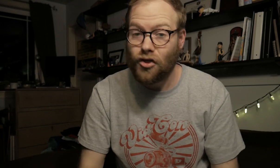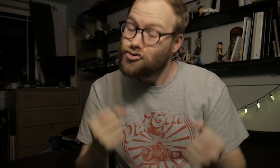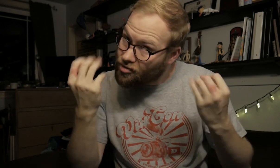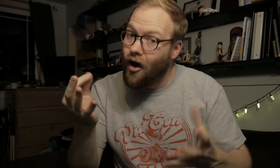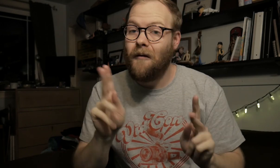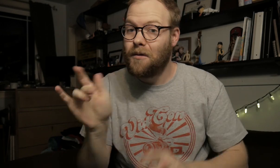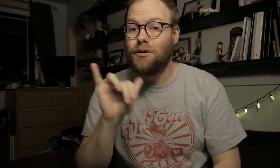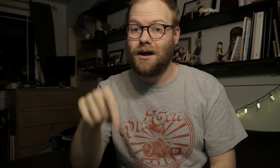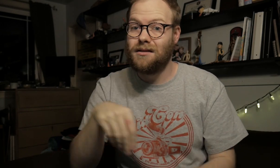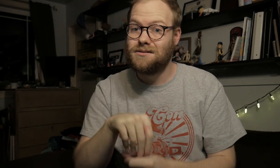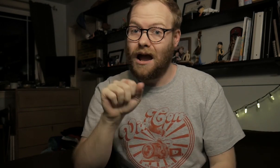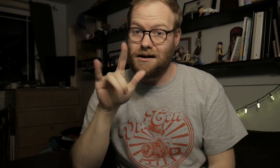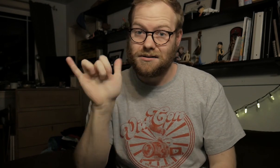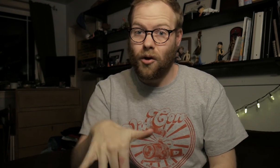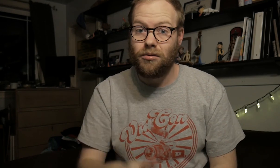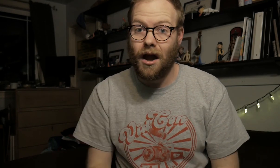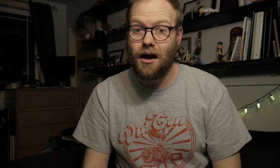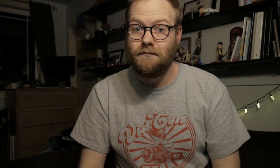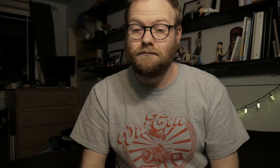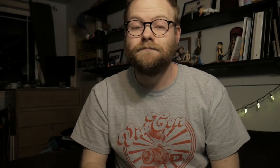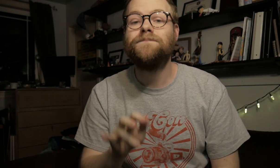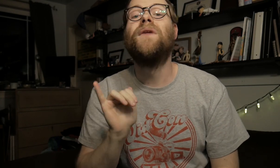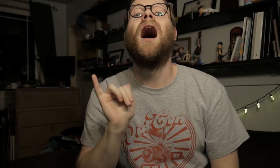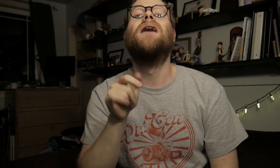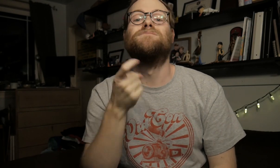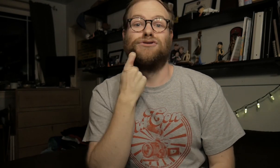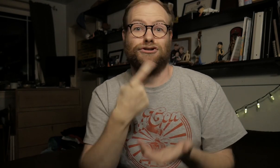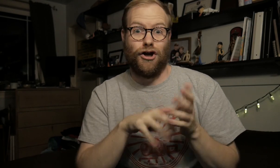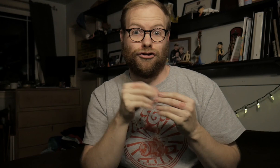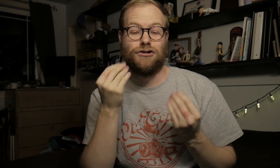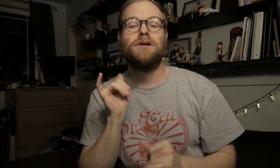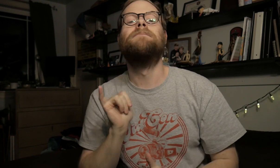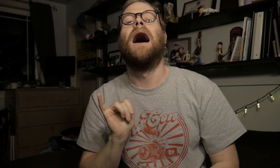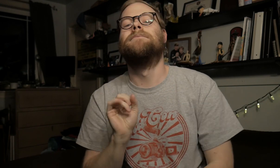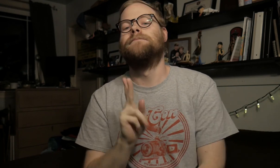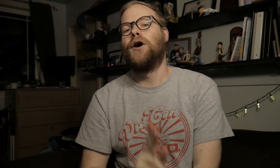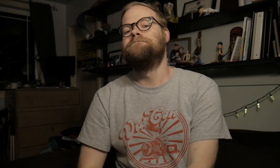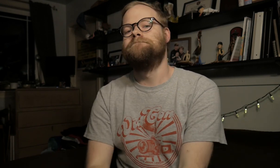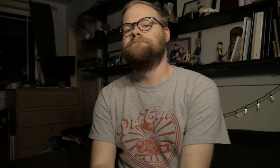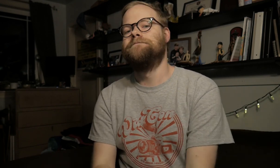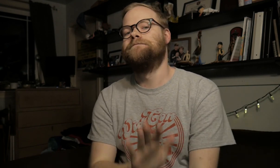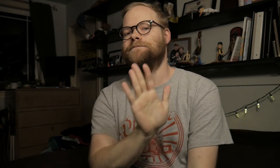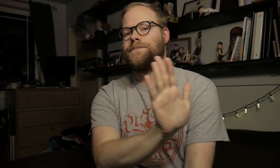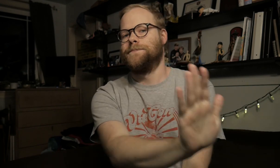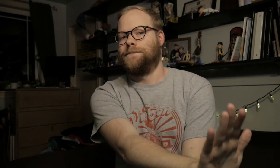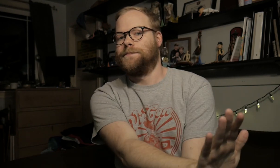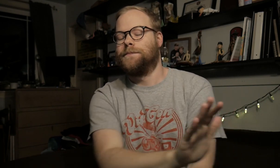There's a lot of people like this in ASL That! "Ah, you just started learning, ah okay. (pushes away)"